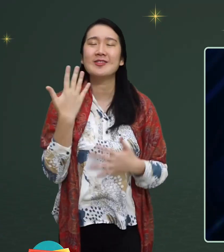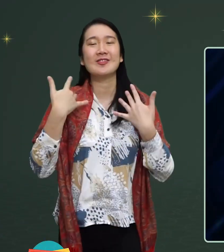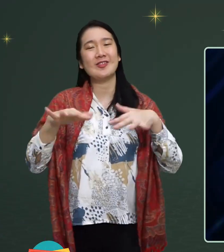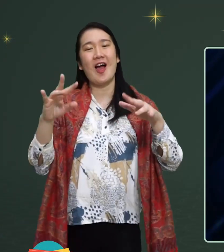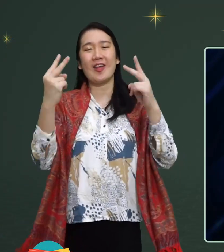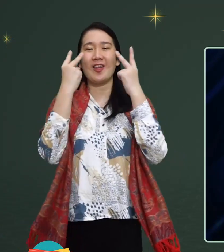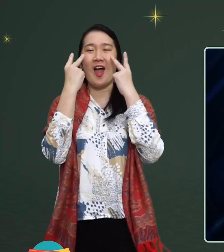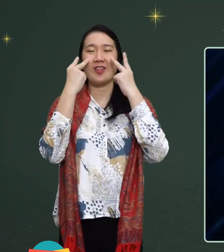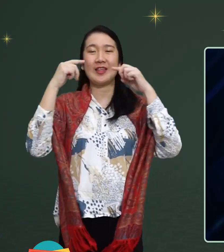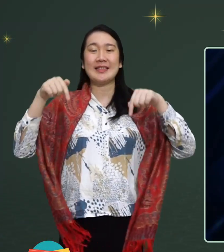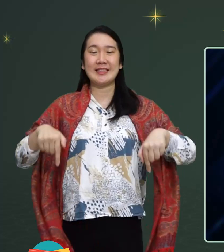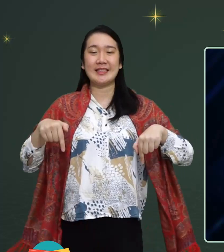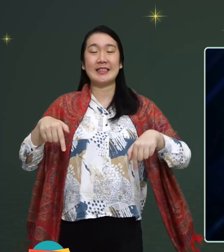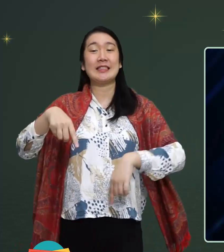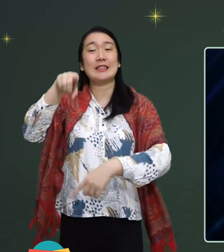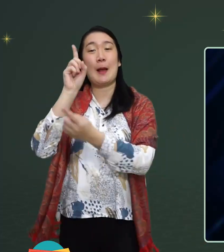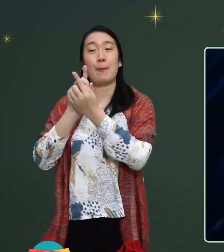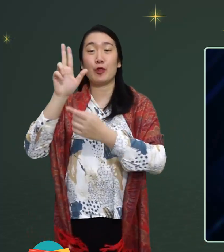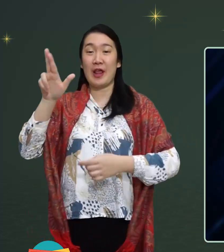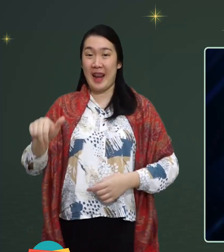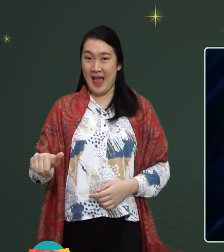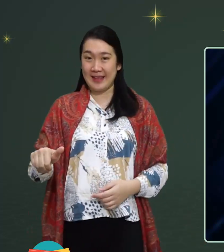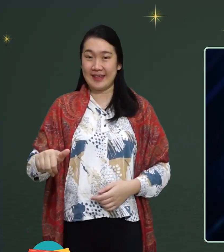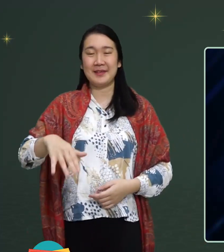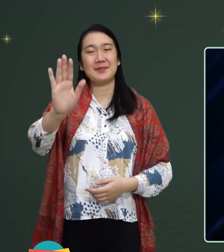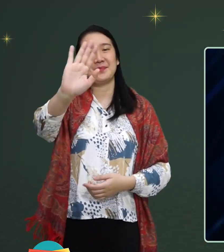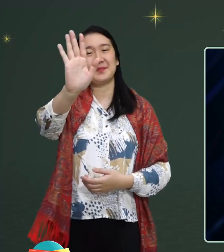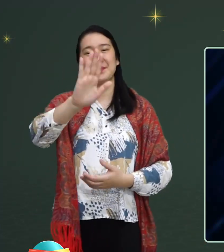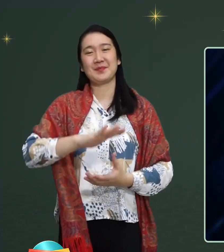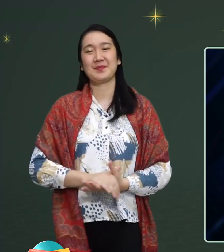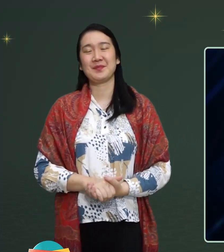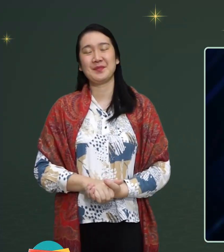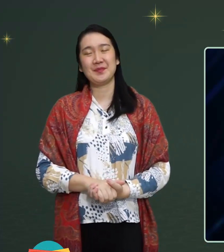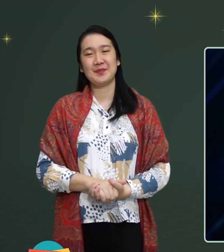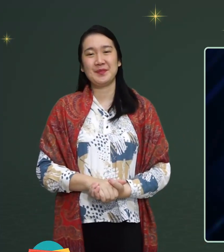Thank You. Keep watching, until we meet again. Bye!